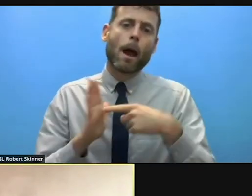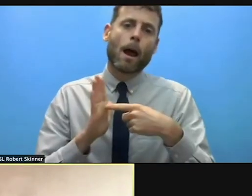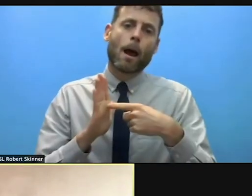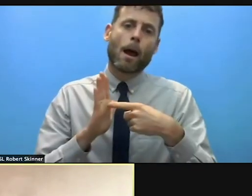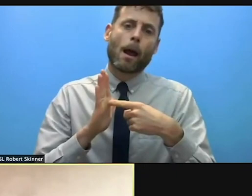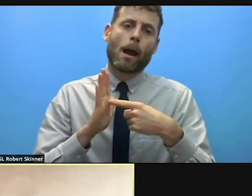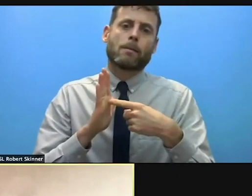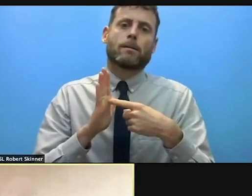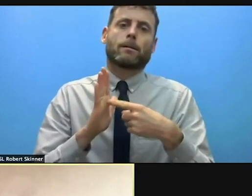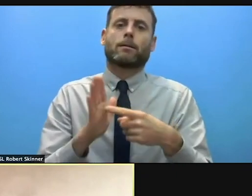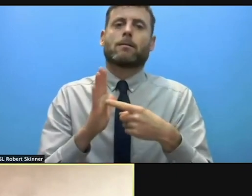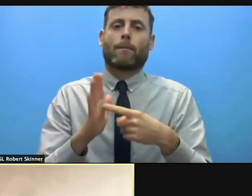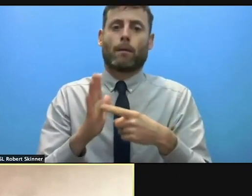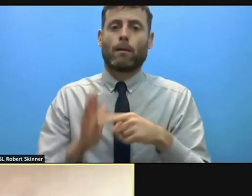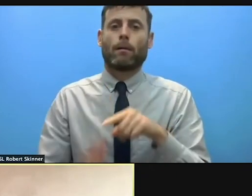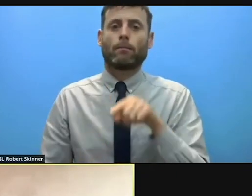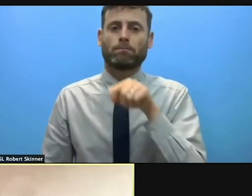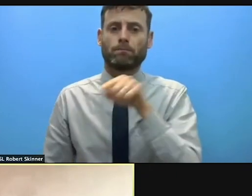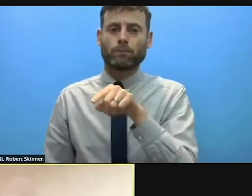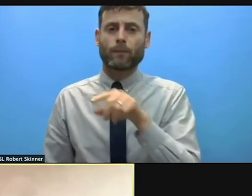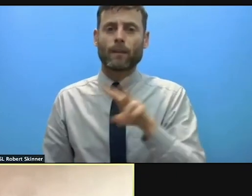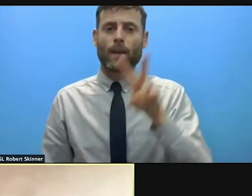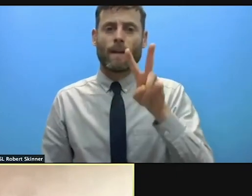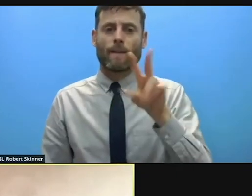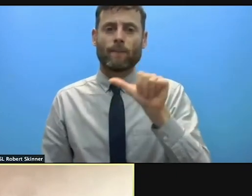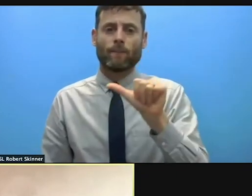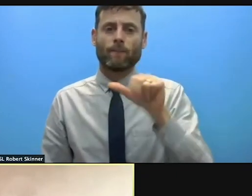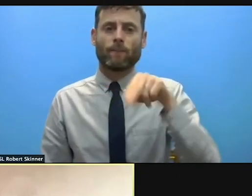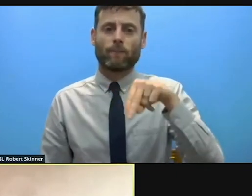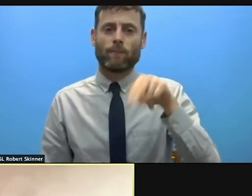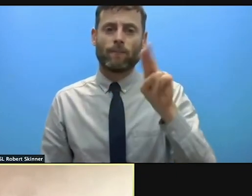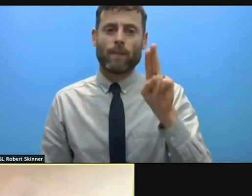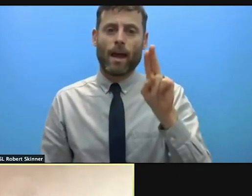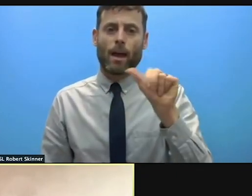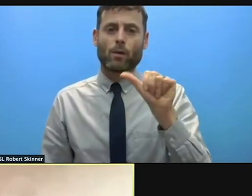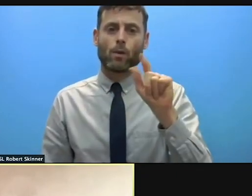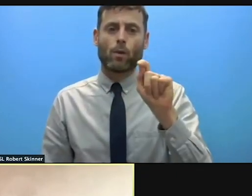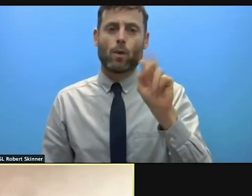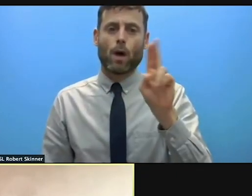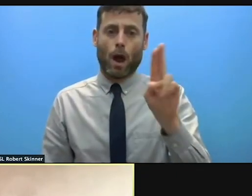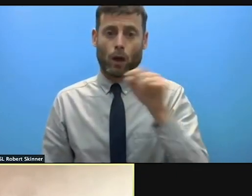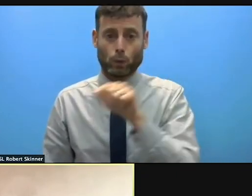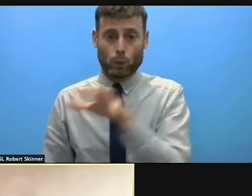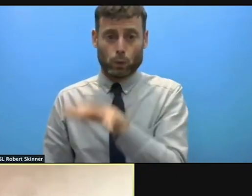has done some work reflecting on the evolution of disaster and protection responses since a